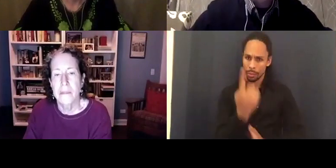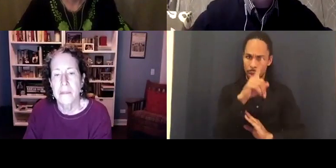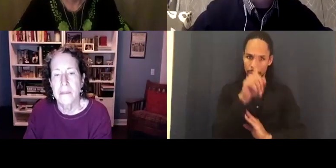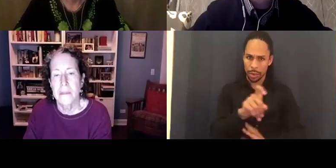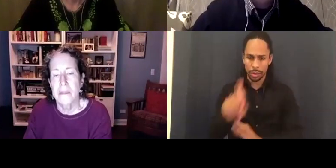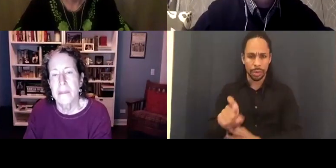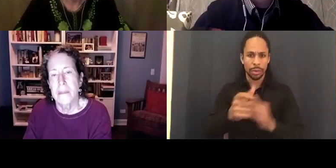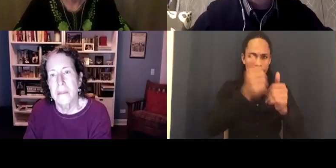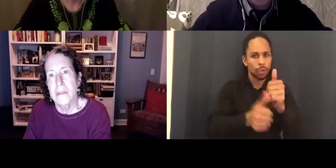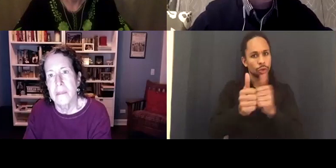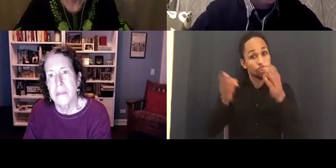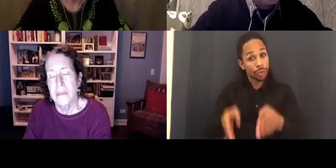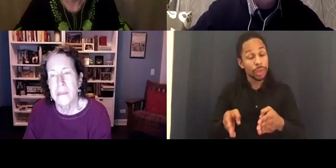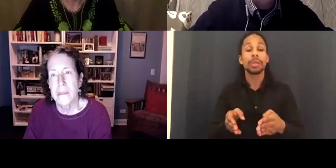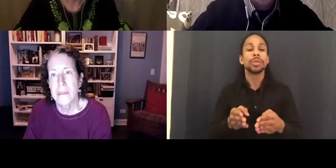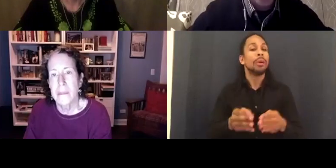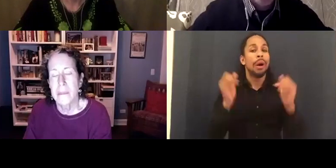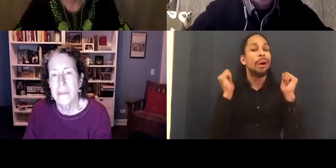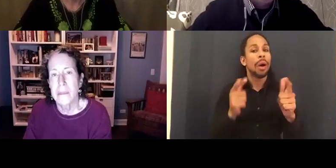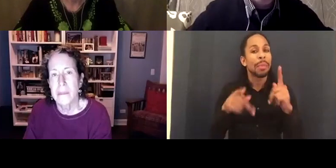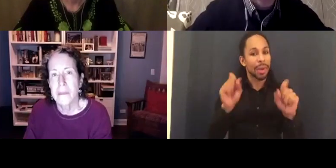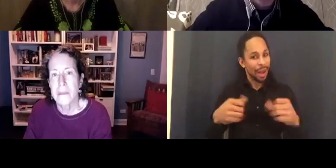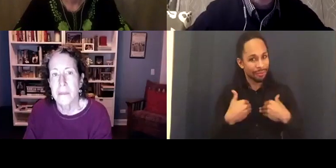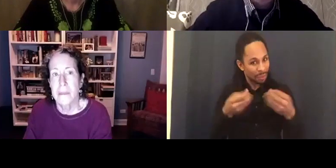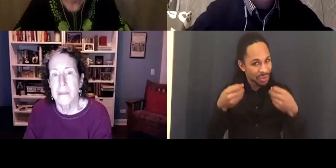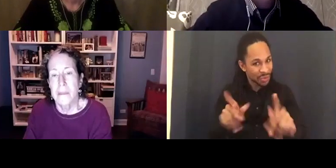So we give as many people as possible an opportunity -- not everyone will have an